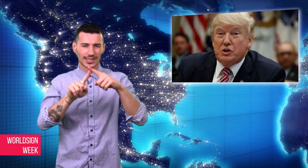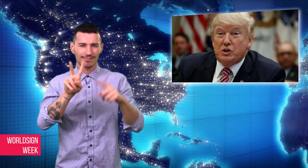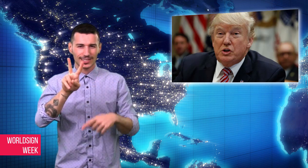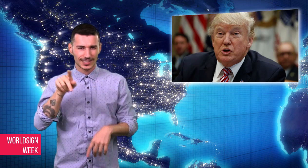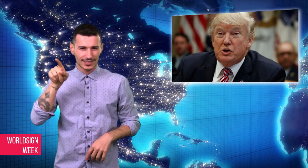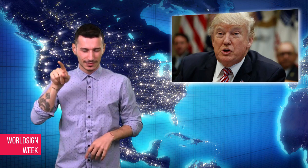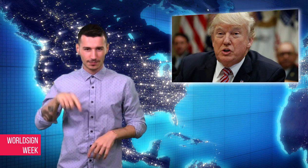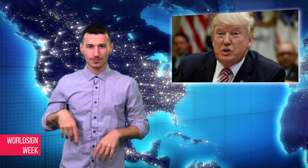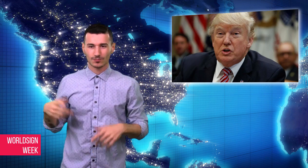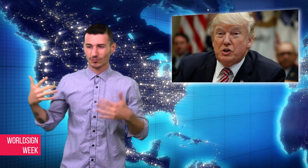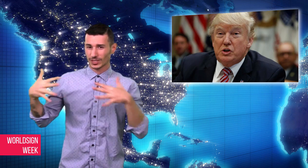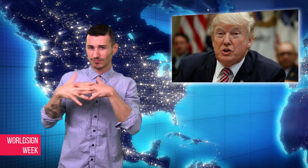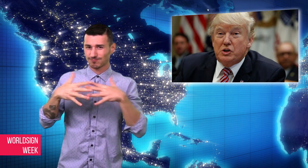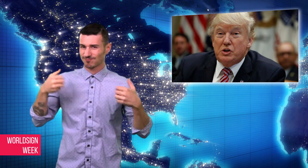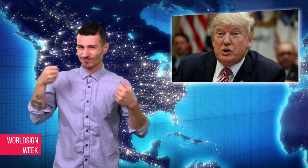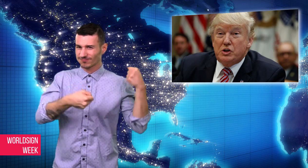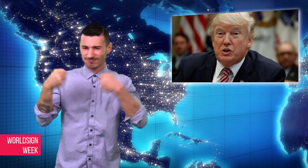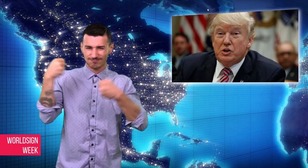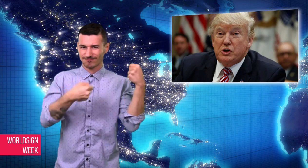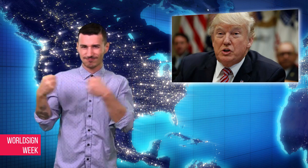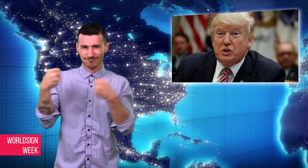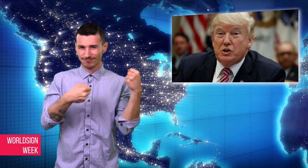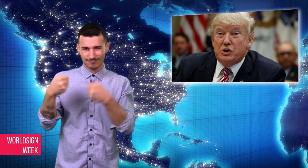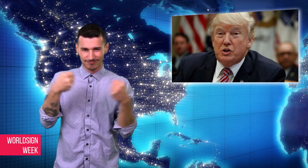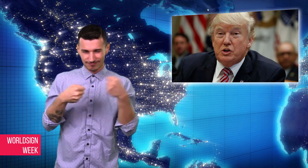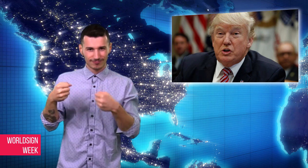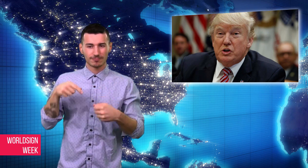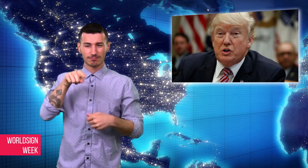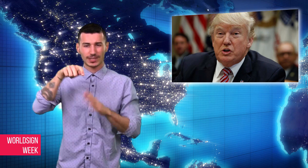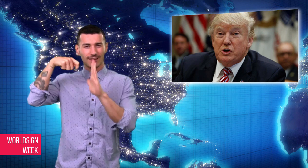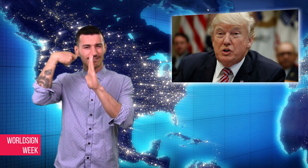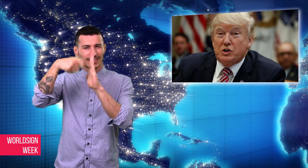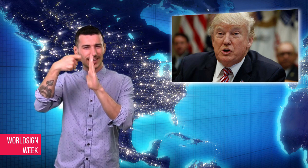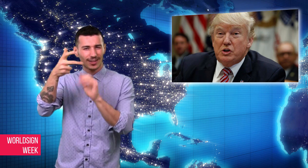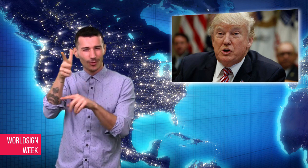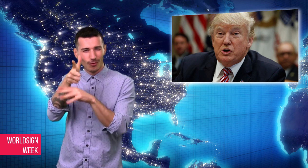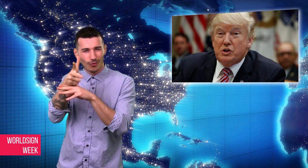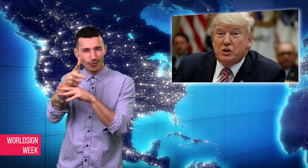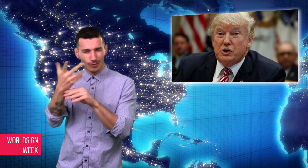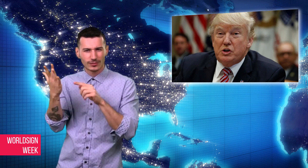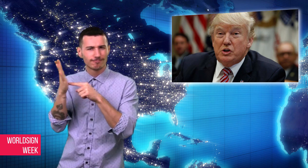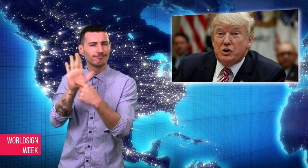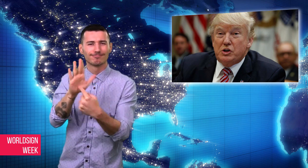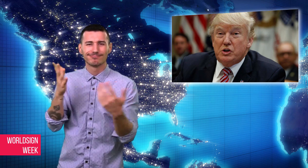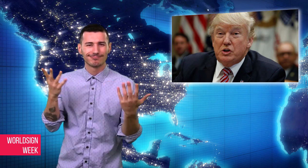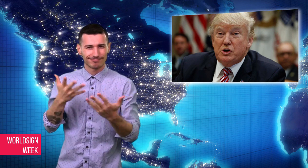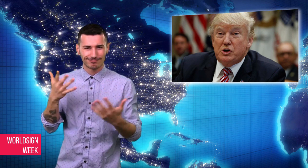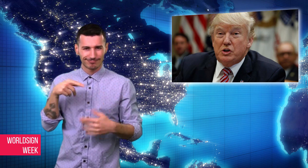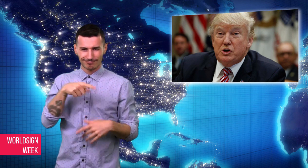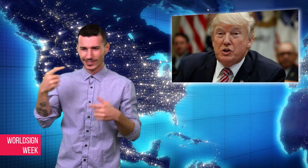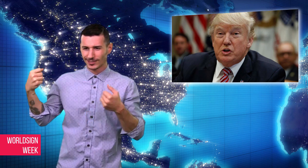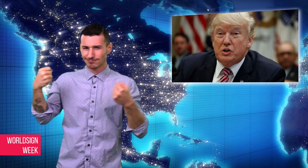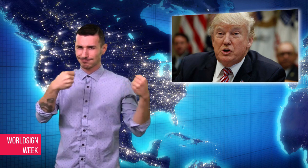slamming the “CNN wrestler” to the ground and slamming him with